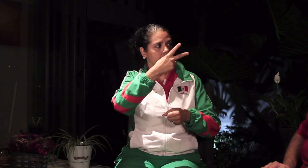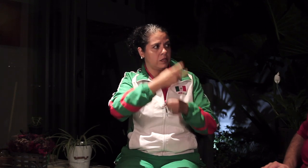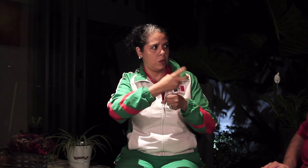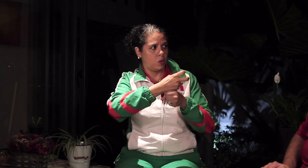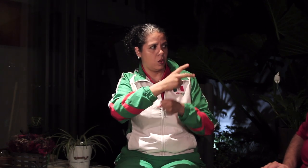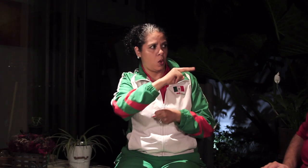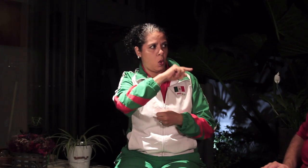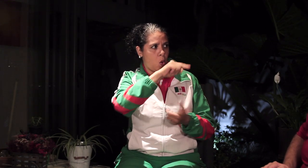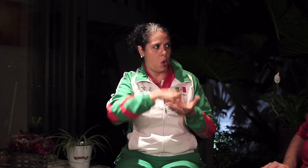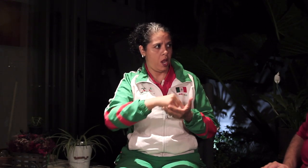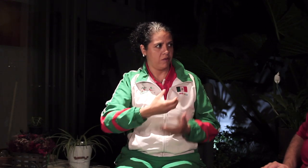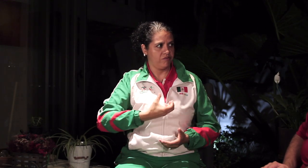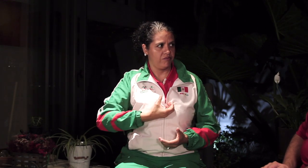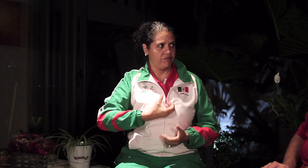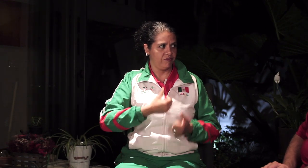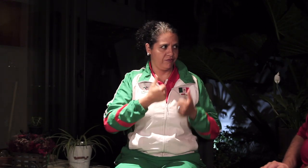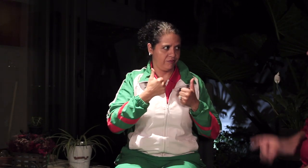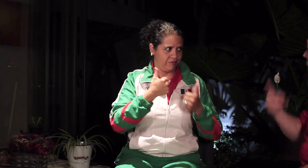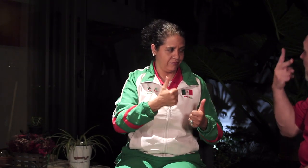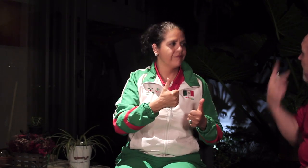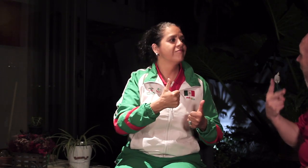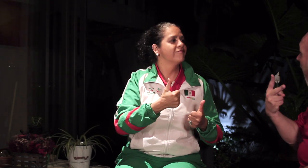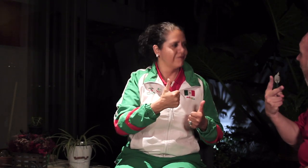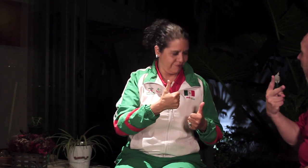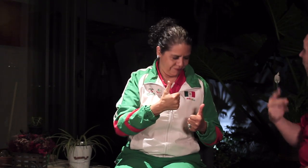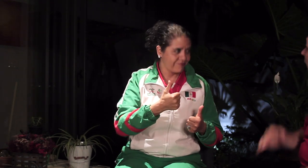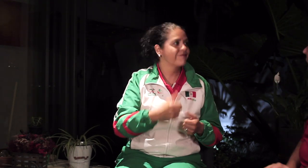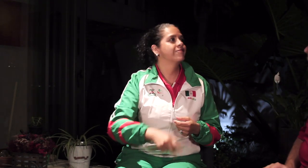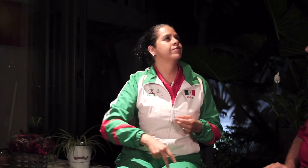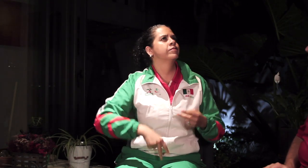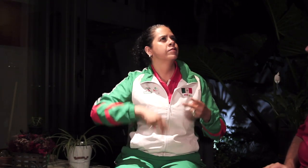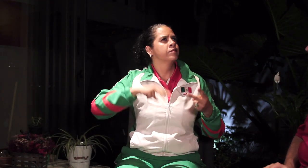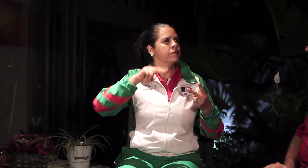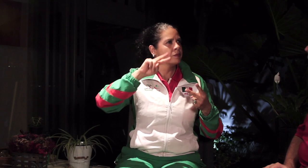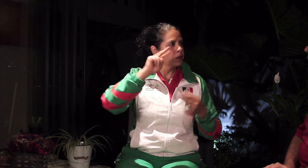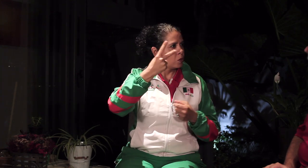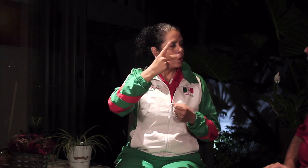and we won second place. Next, we played